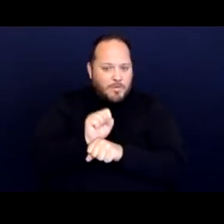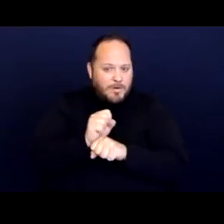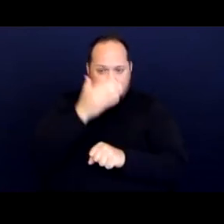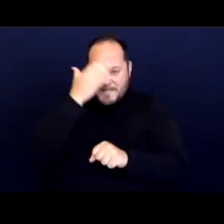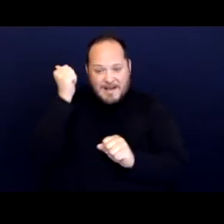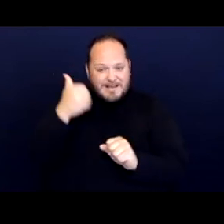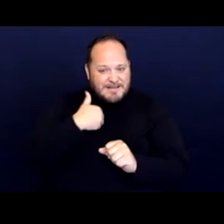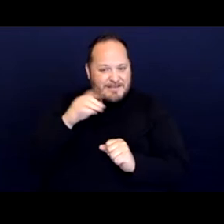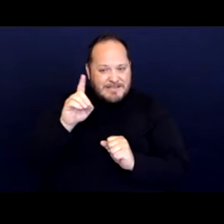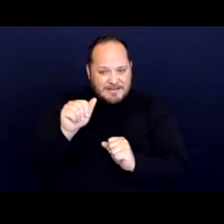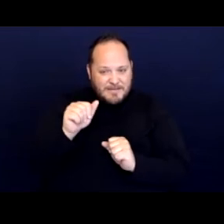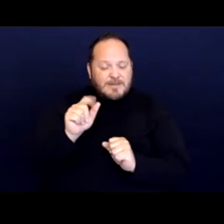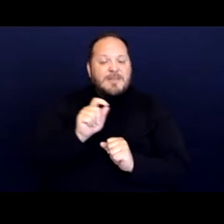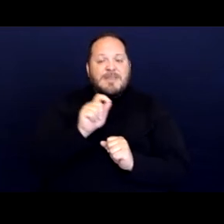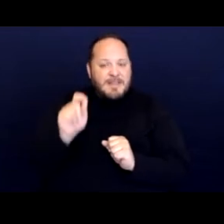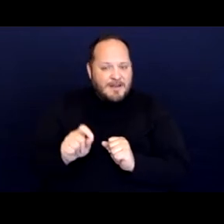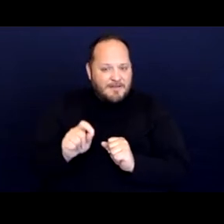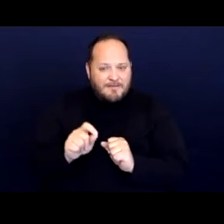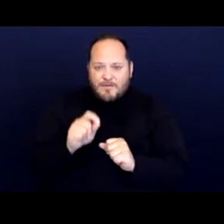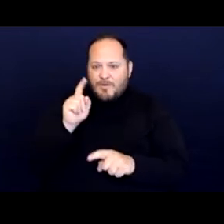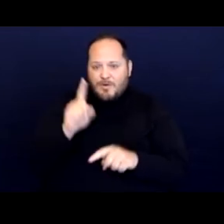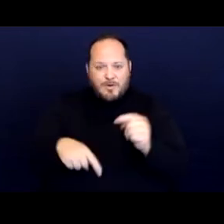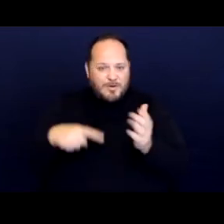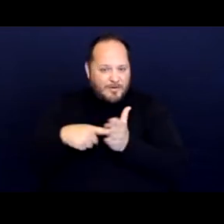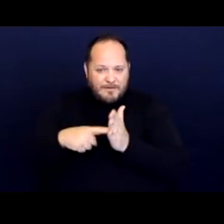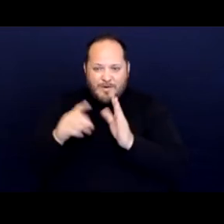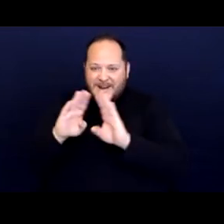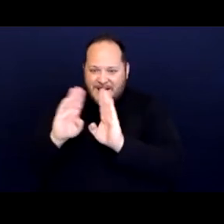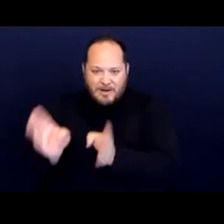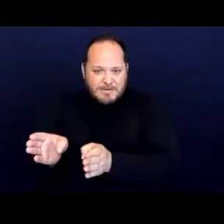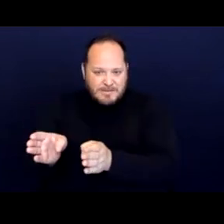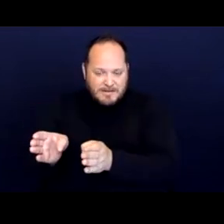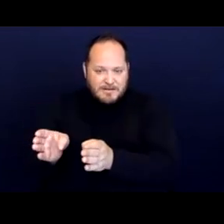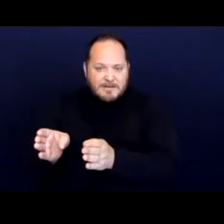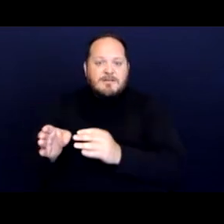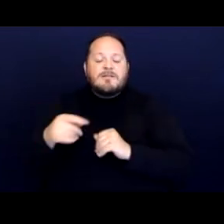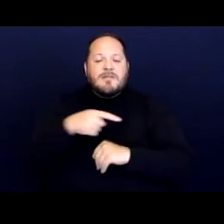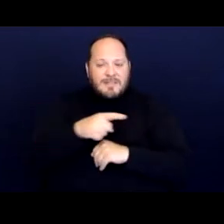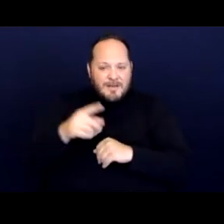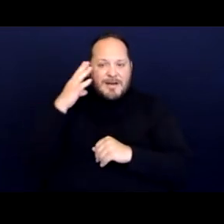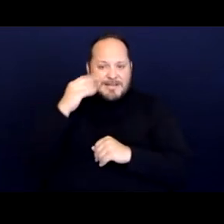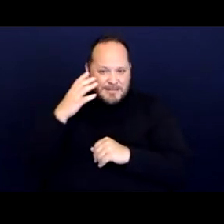And therefore unable to afford housing are experiencing homelessness